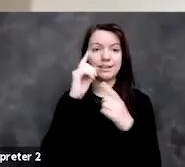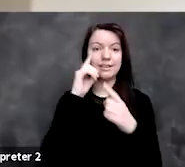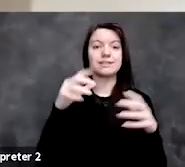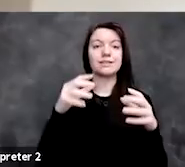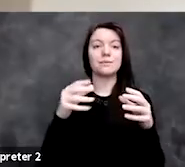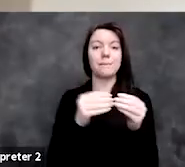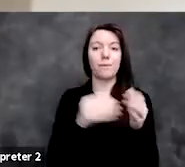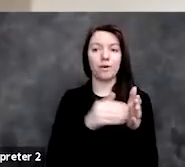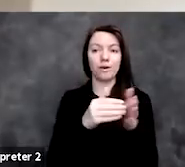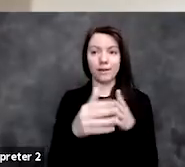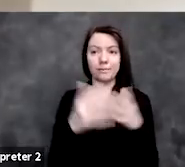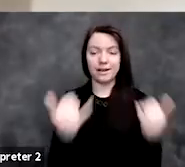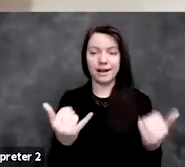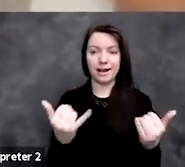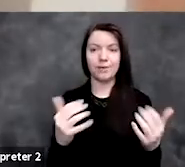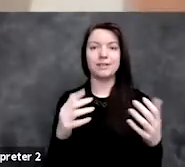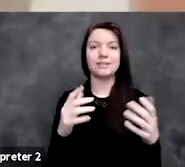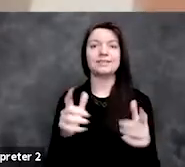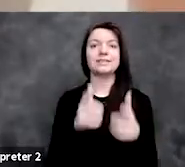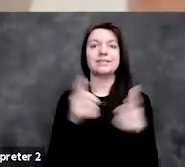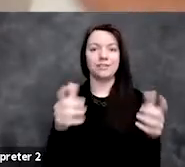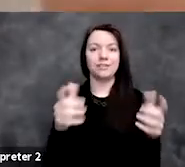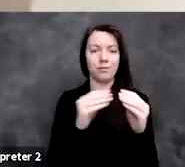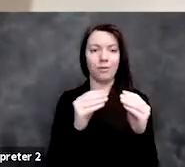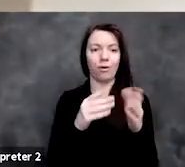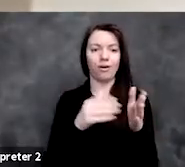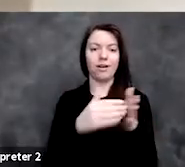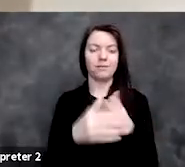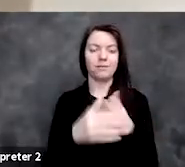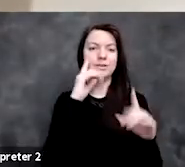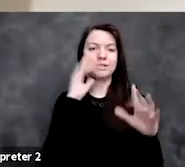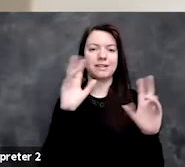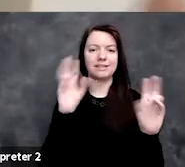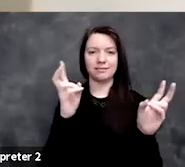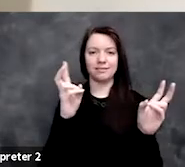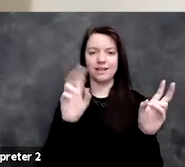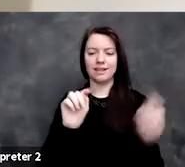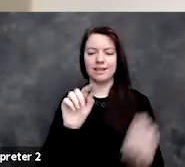to expect a table 1 for data in a paper